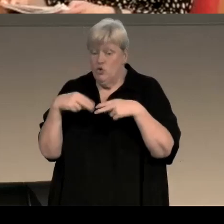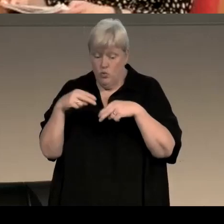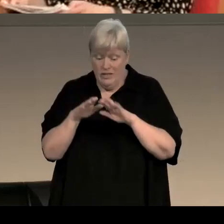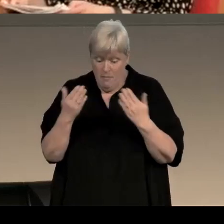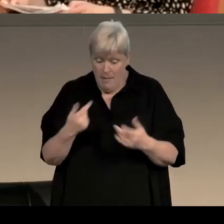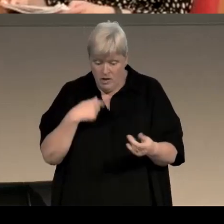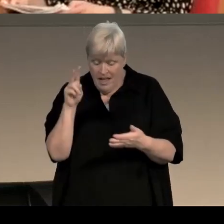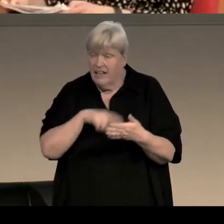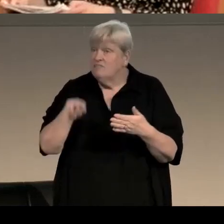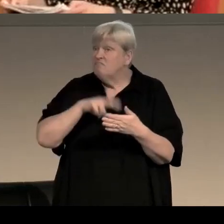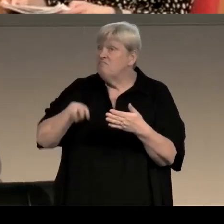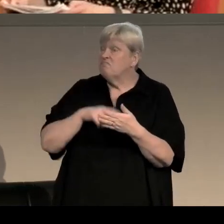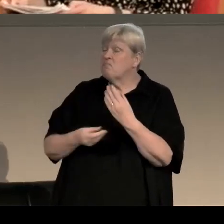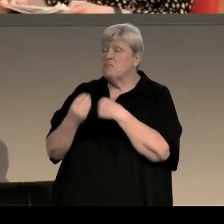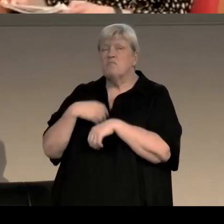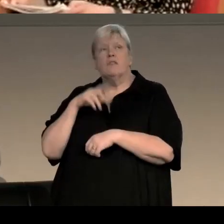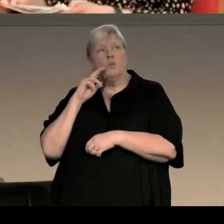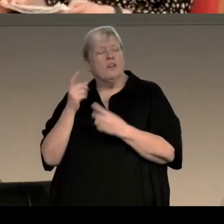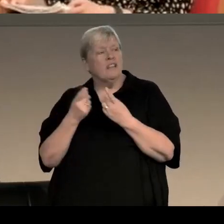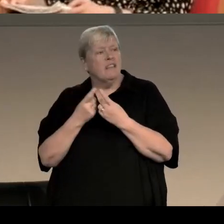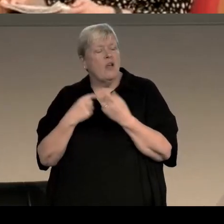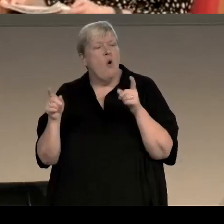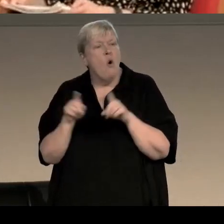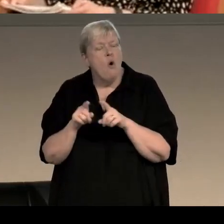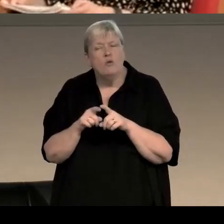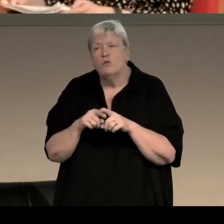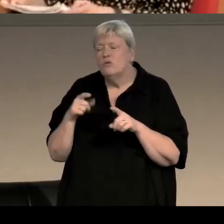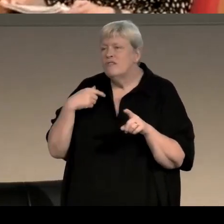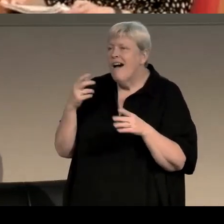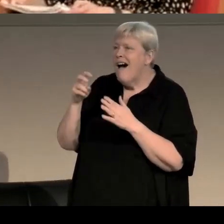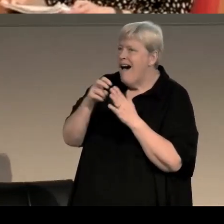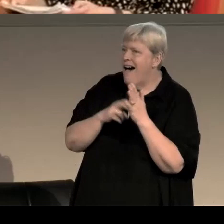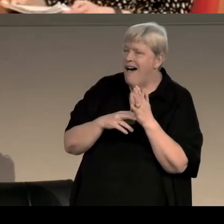and the really weird thing was that I was still working at the Daily Record the first part of 79